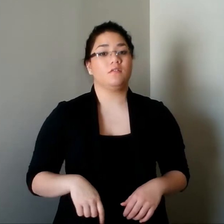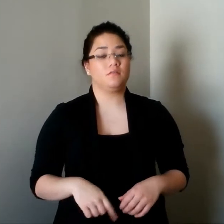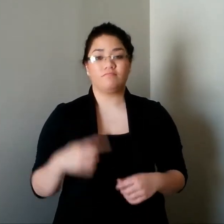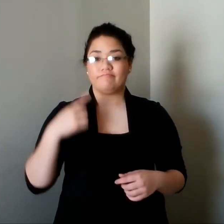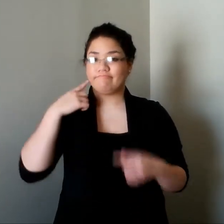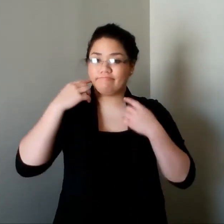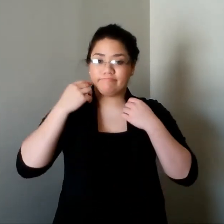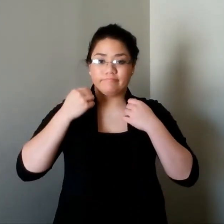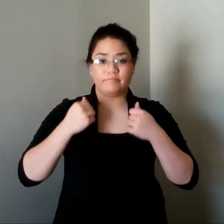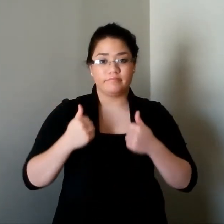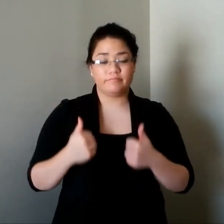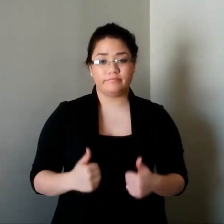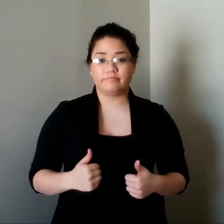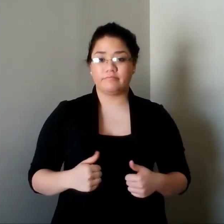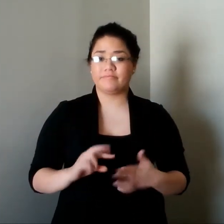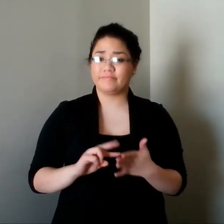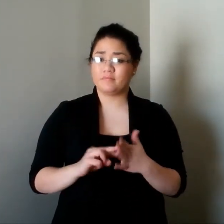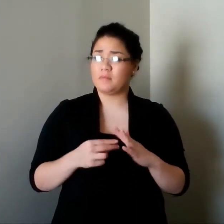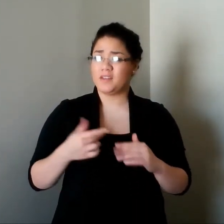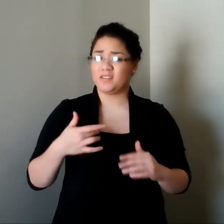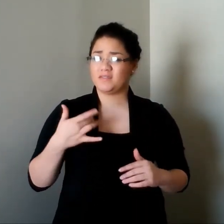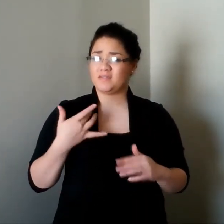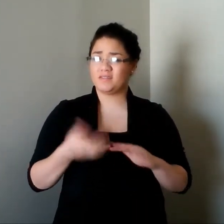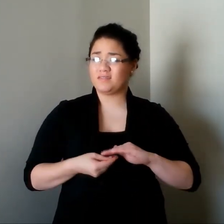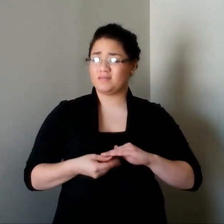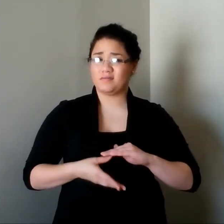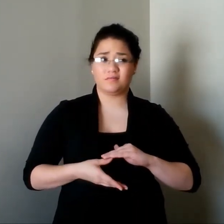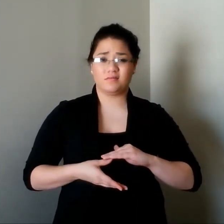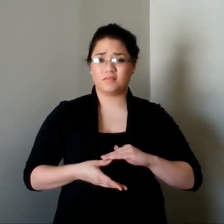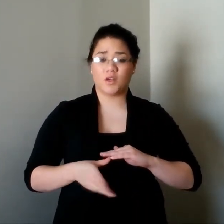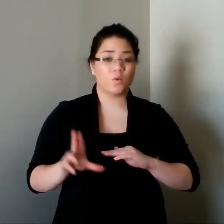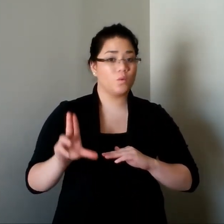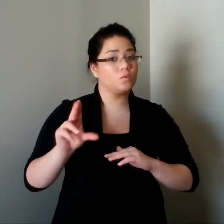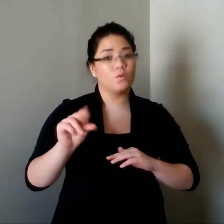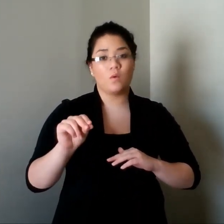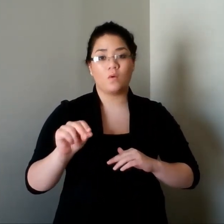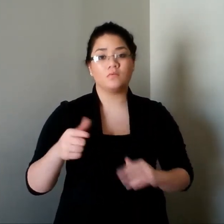When Elanor was two, she caught the measles which ultimately lead to her hearing loss,